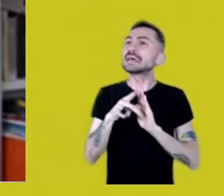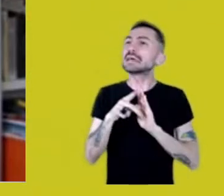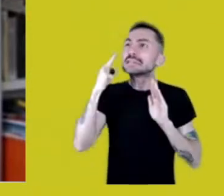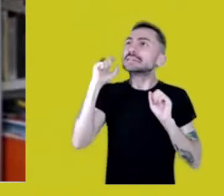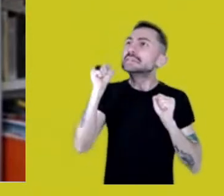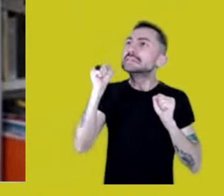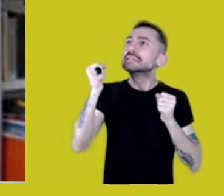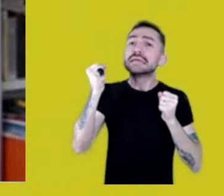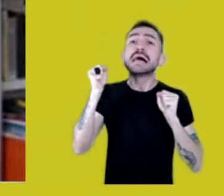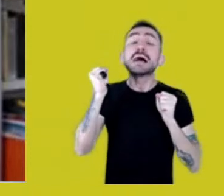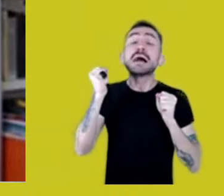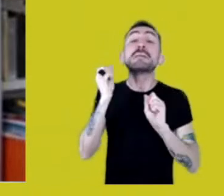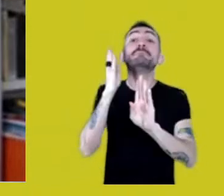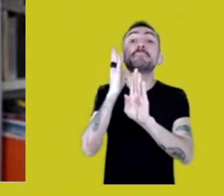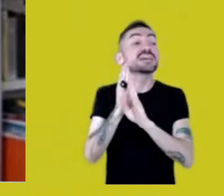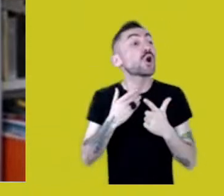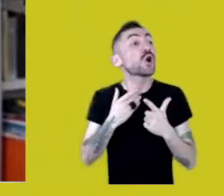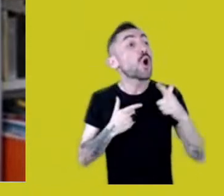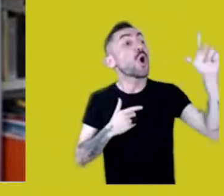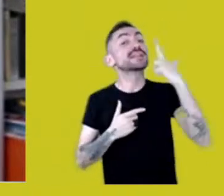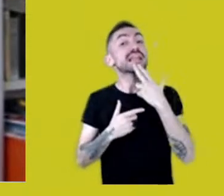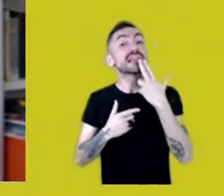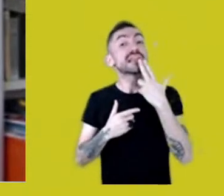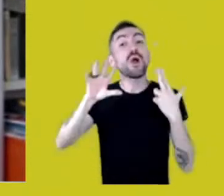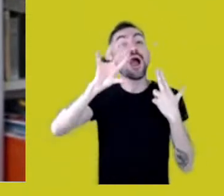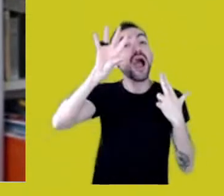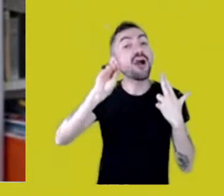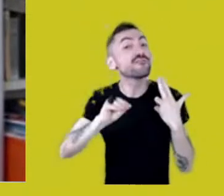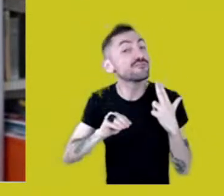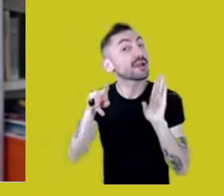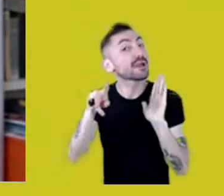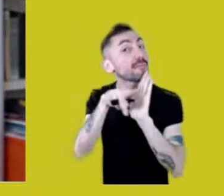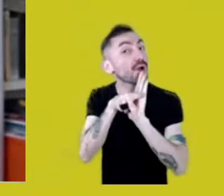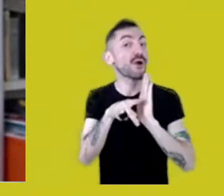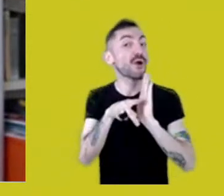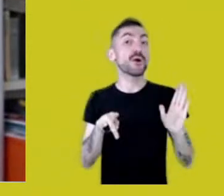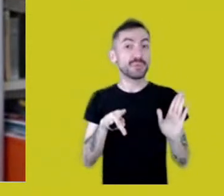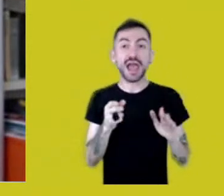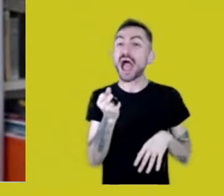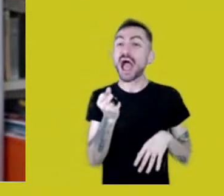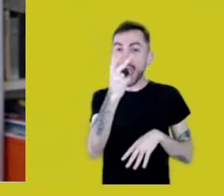languages that were left here by the diaspora, or Native languages.